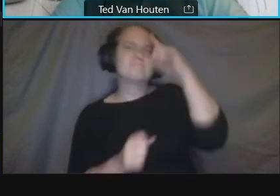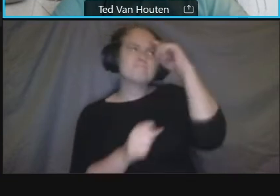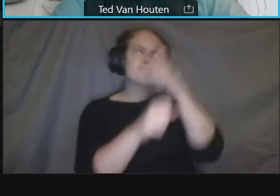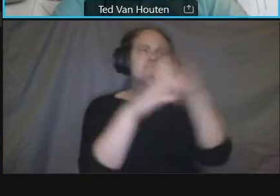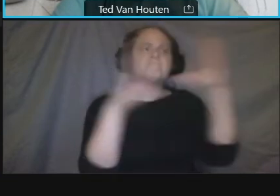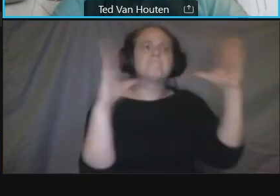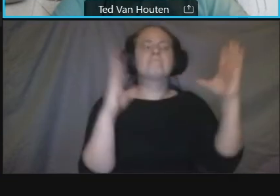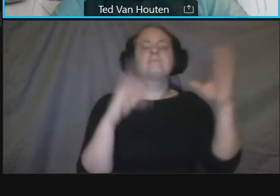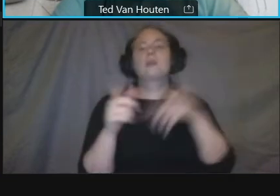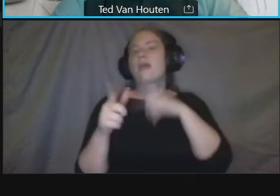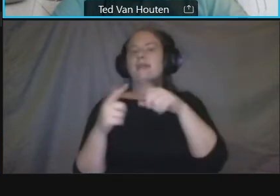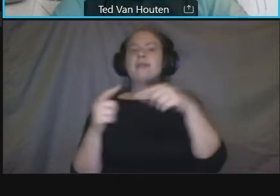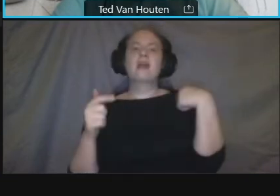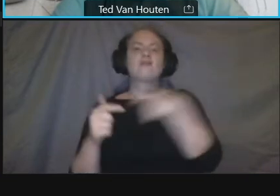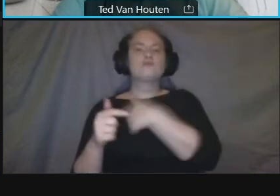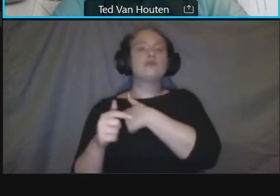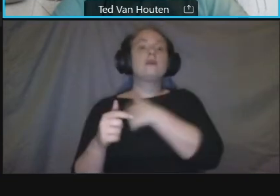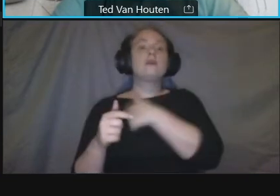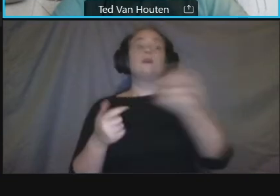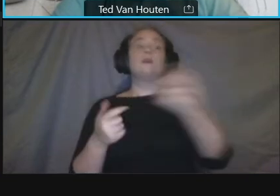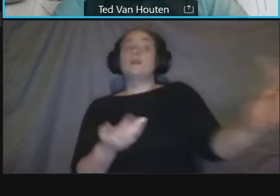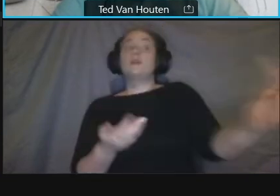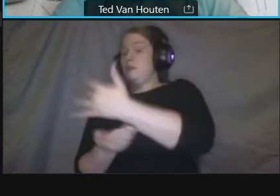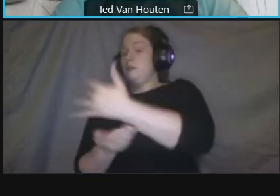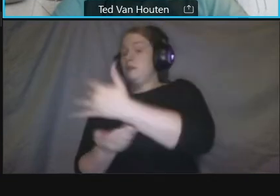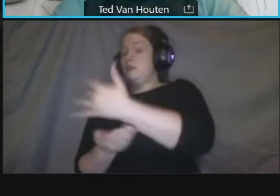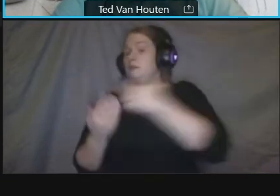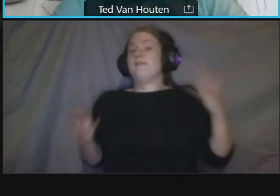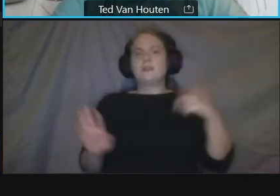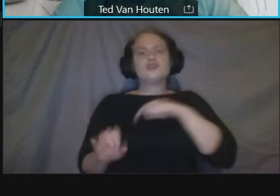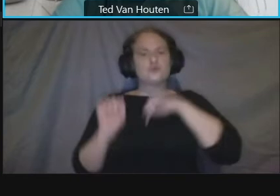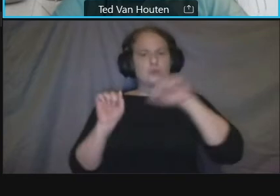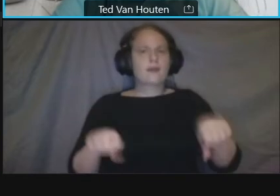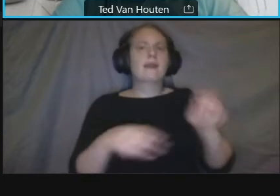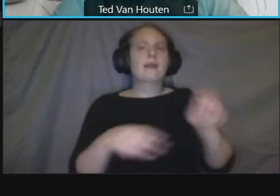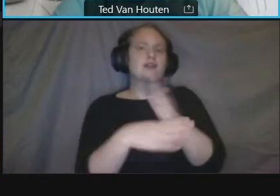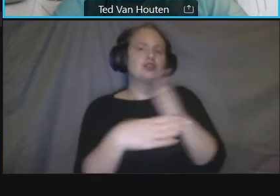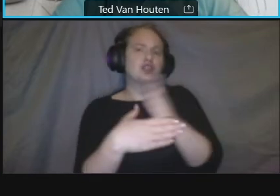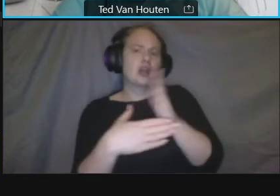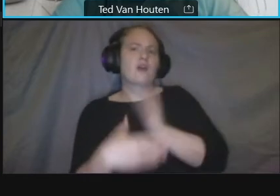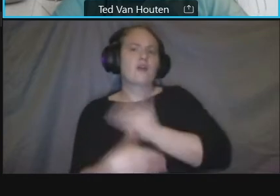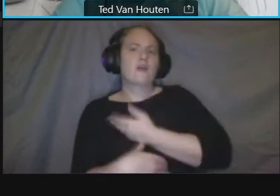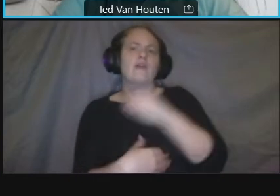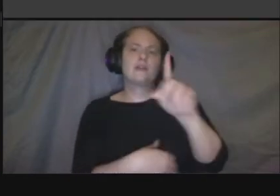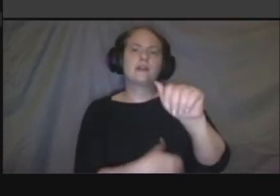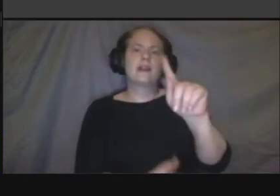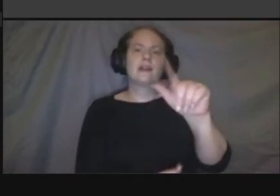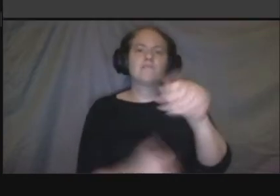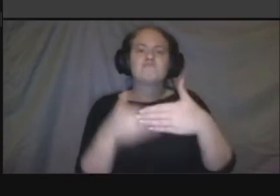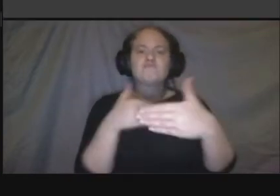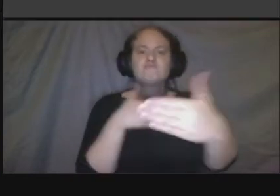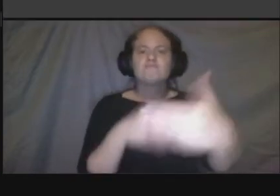something that we can share and discuss more in upcoming public meetings okay our next question